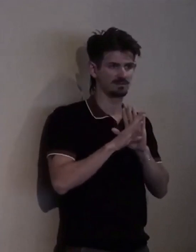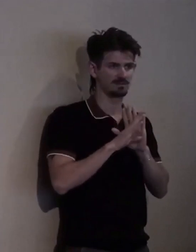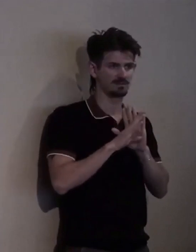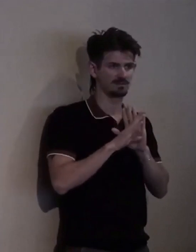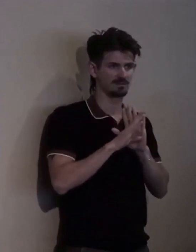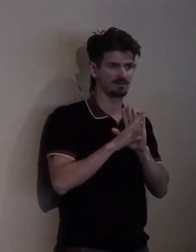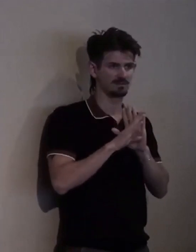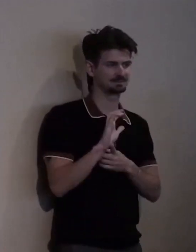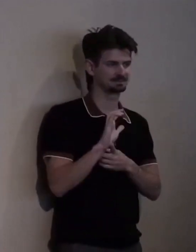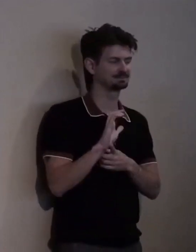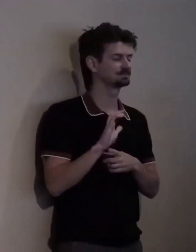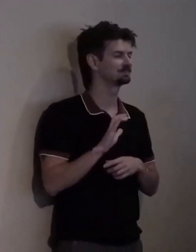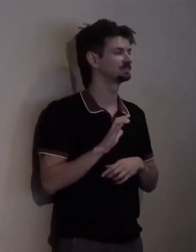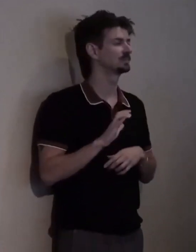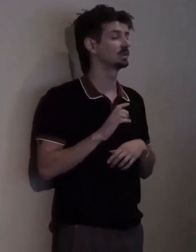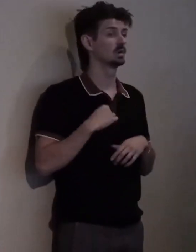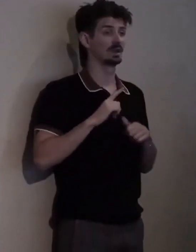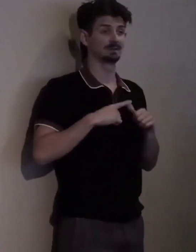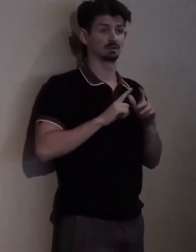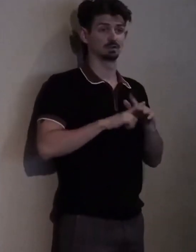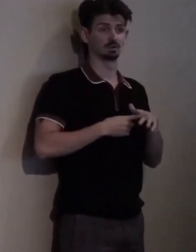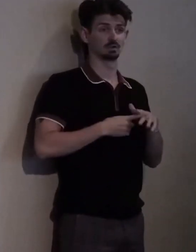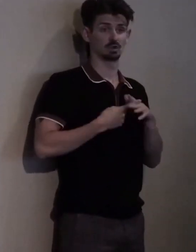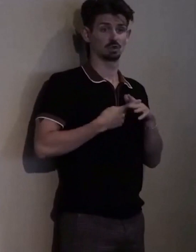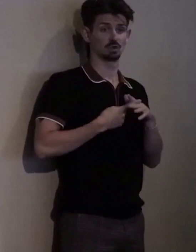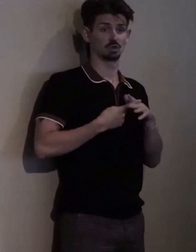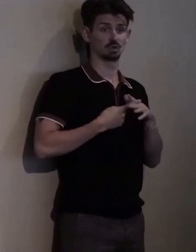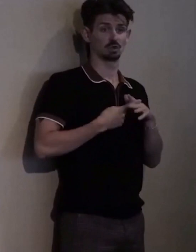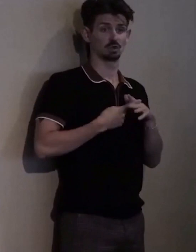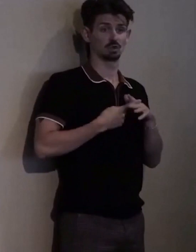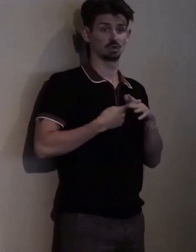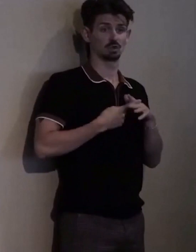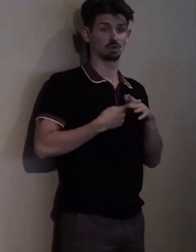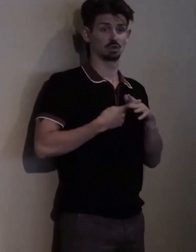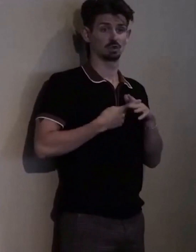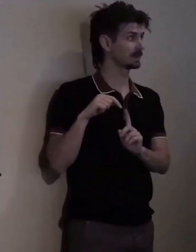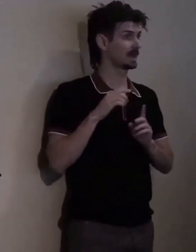When I first sat out with working with CCDC as a person living with a disability,